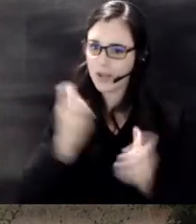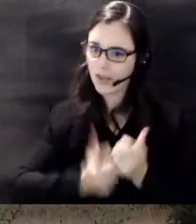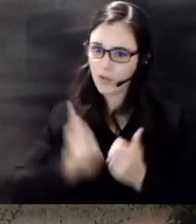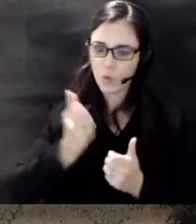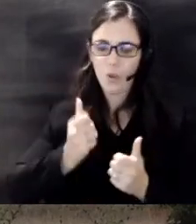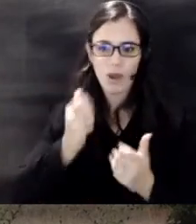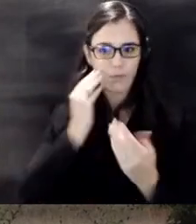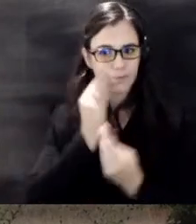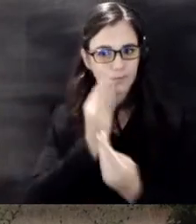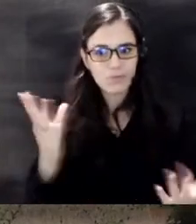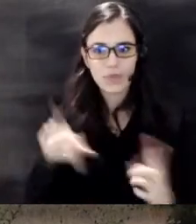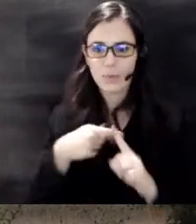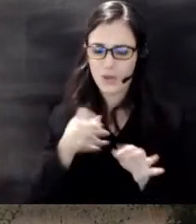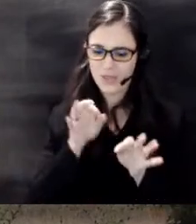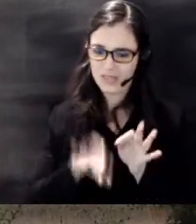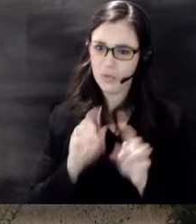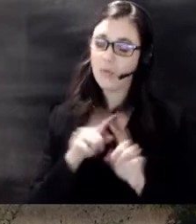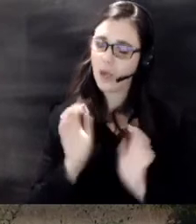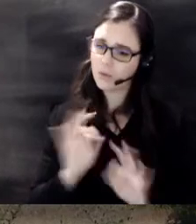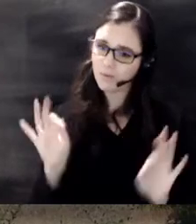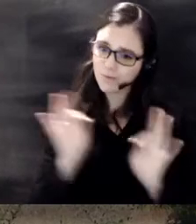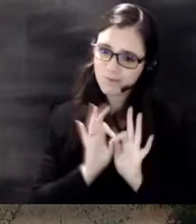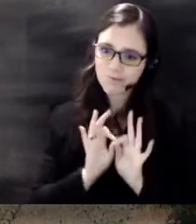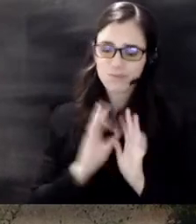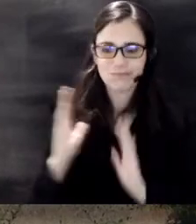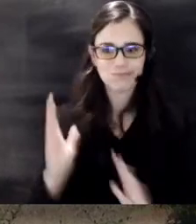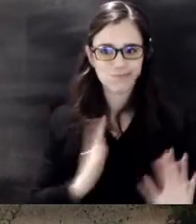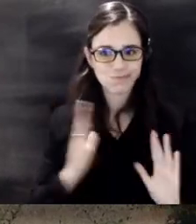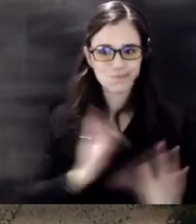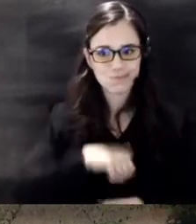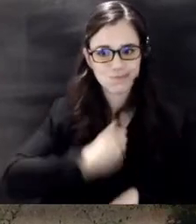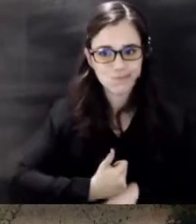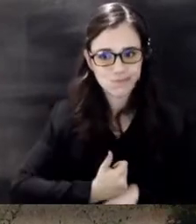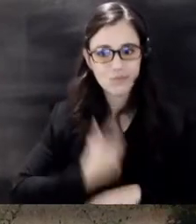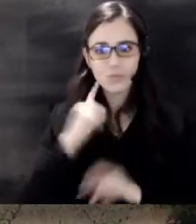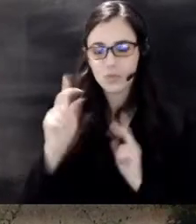important actions they can take to keep themselves and those around them safe from house fires